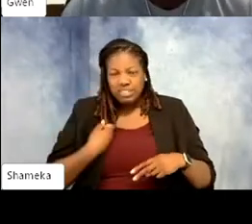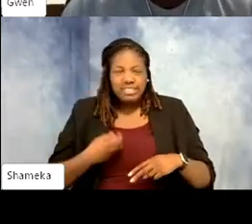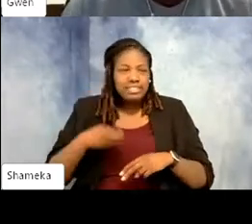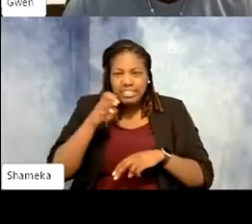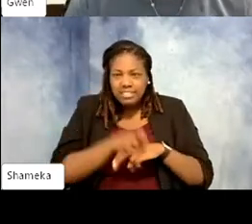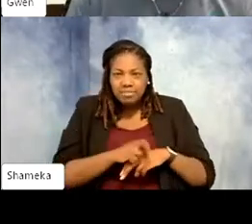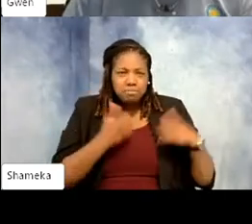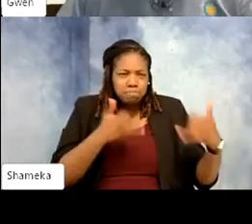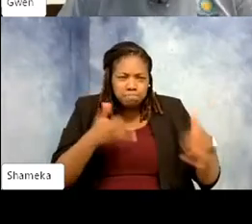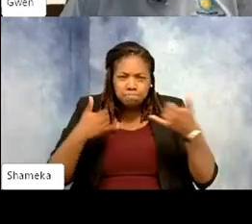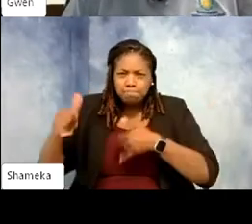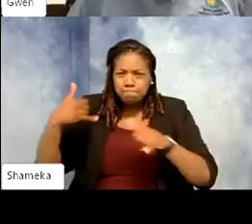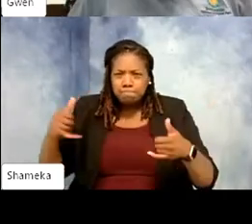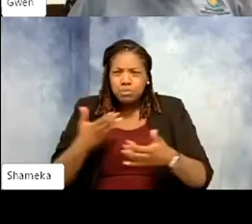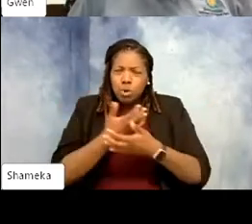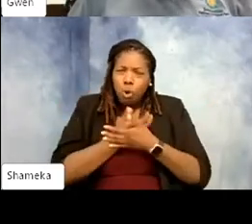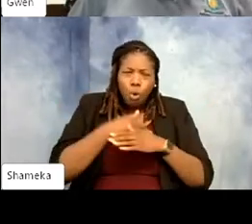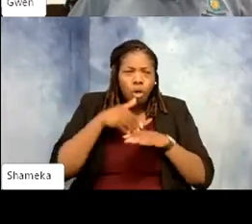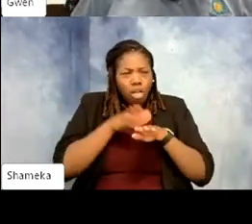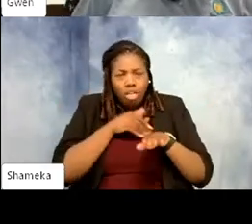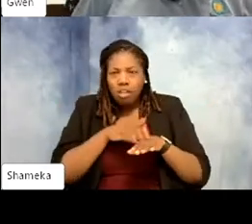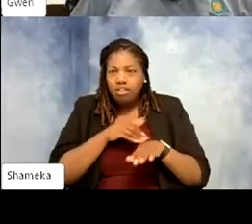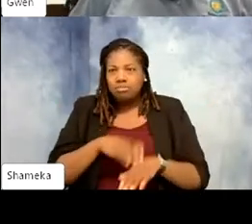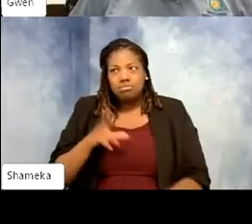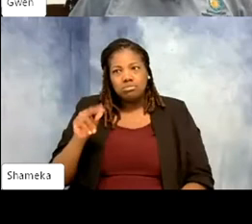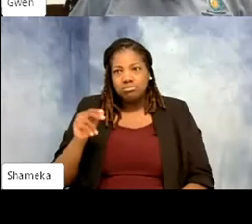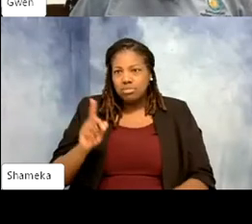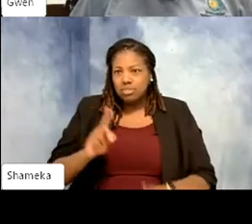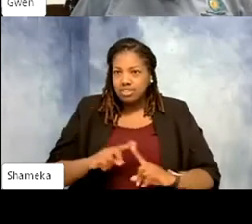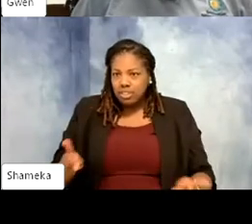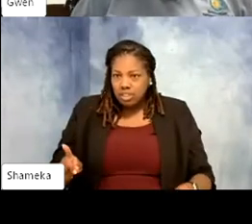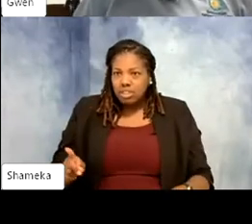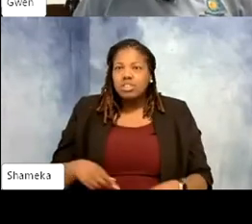play with them and hold them. And it's so not that. You literally want to preserve the